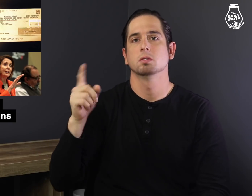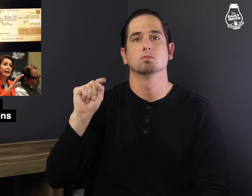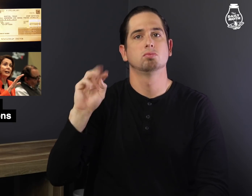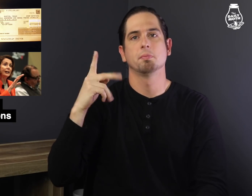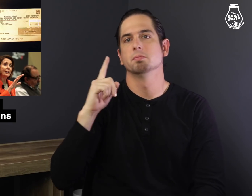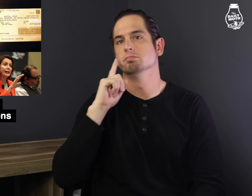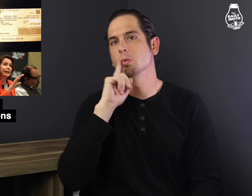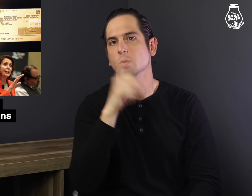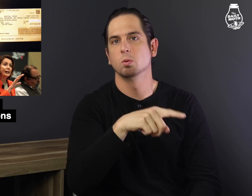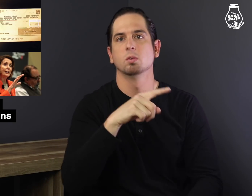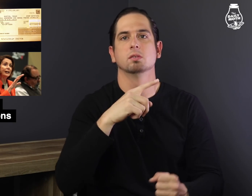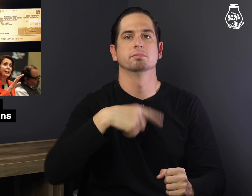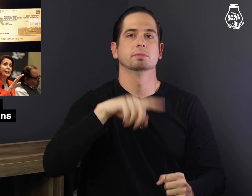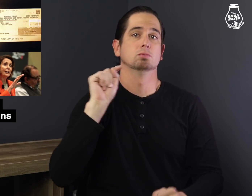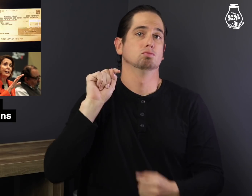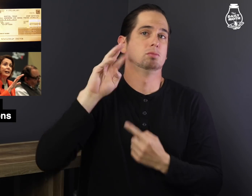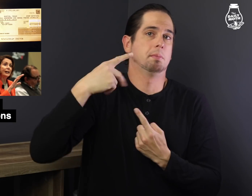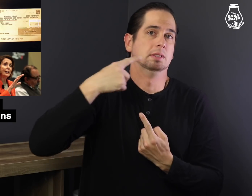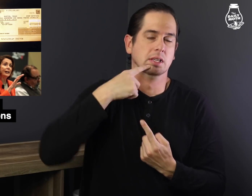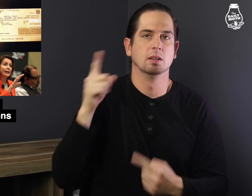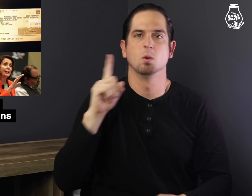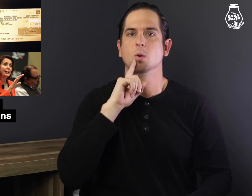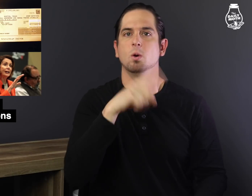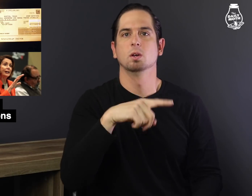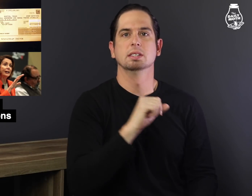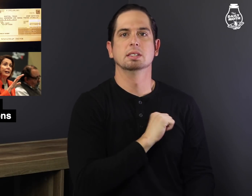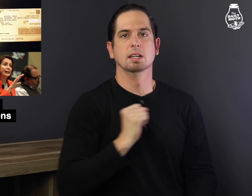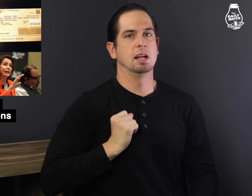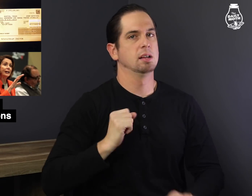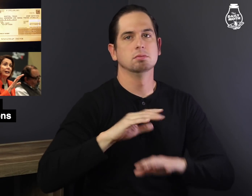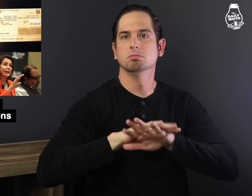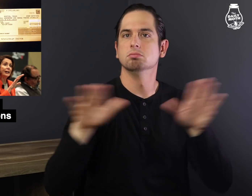so he ordered - he said he ordered the Senate